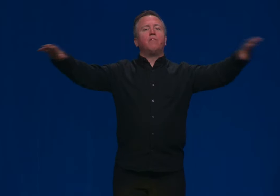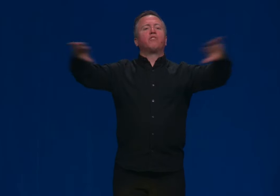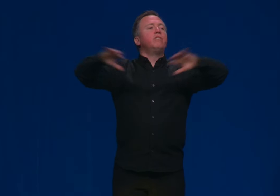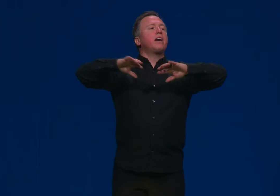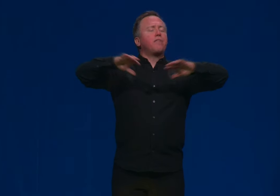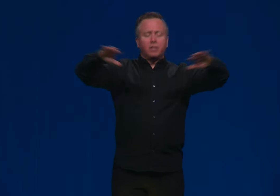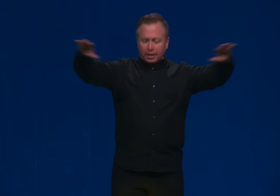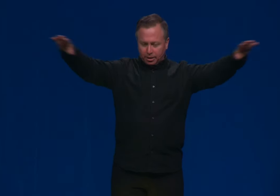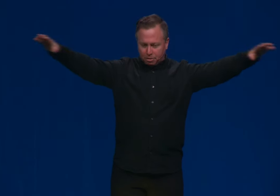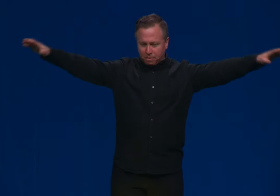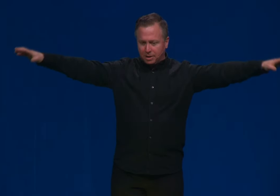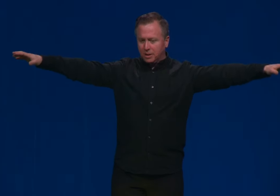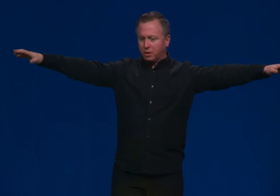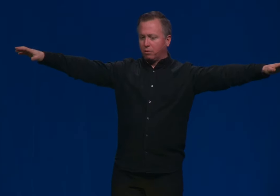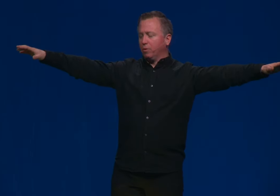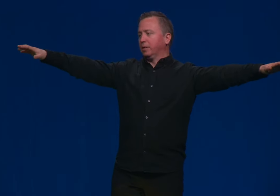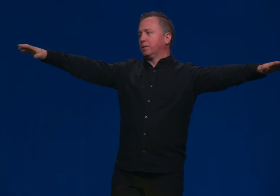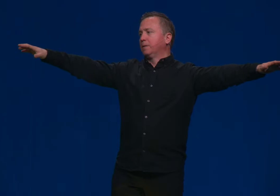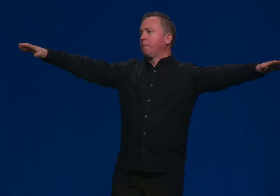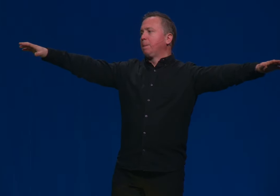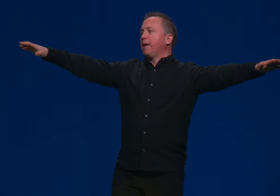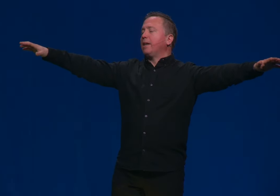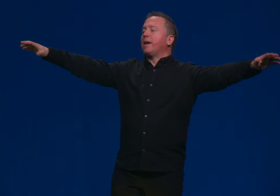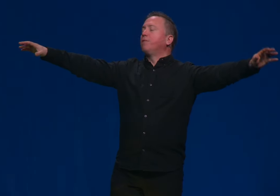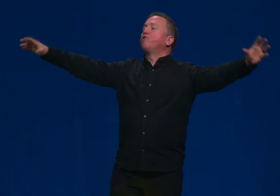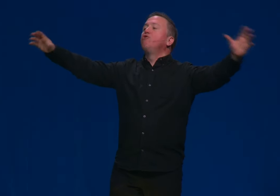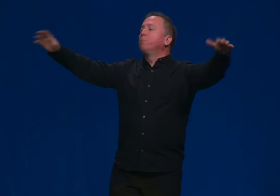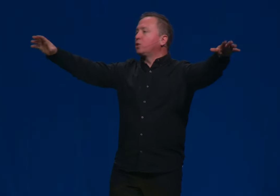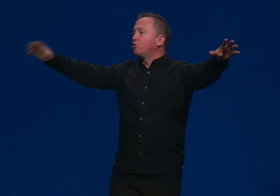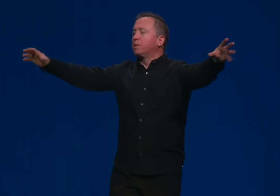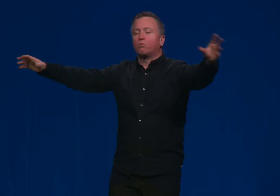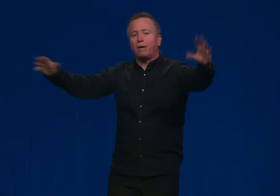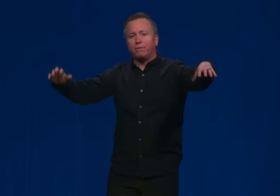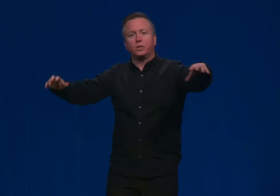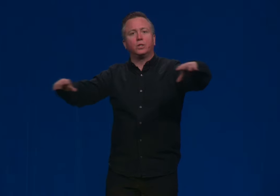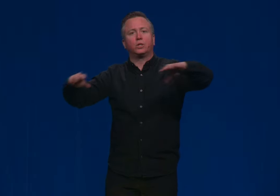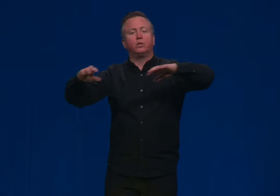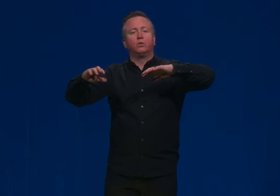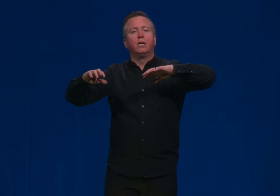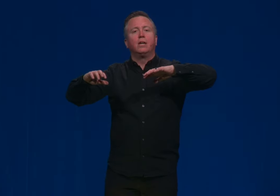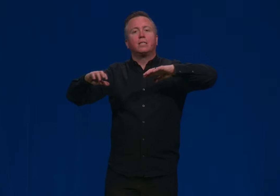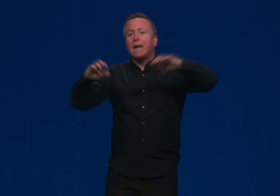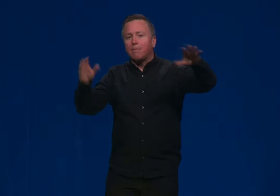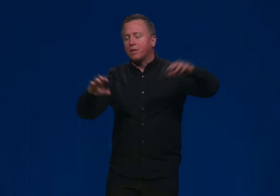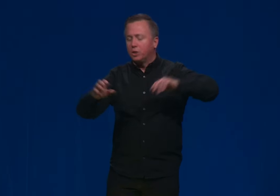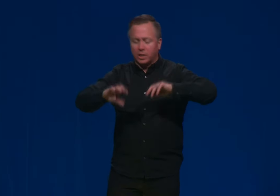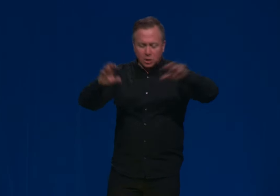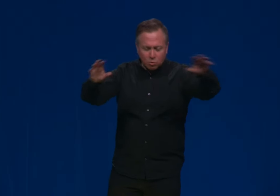and there's nothing that can threaten his authorities. And there's numerous, numerous references to Sabbath in Genesis